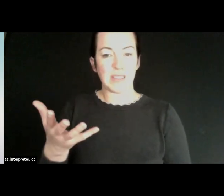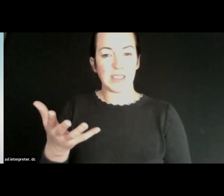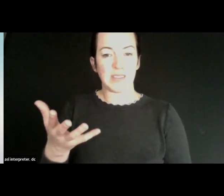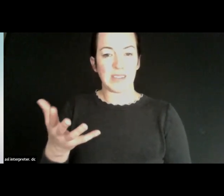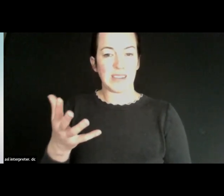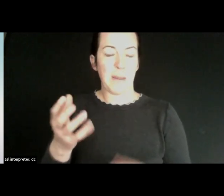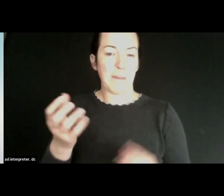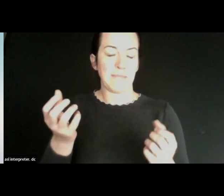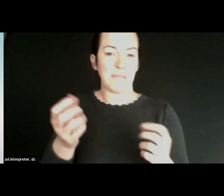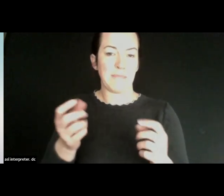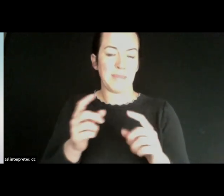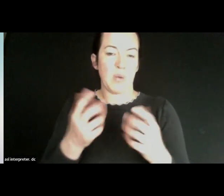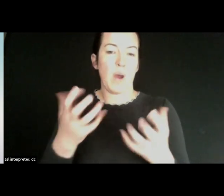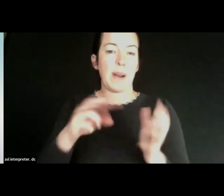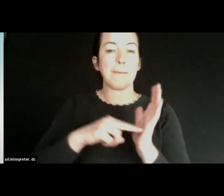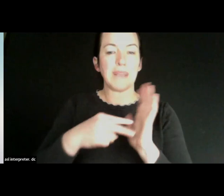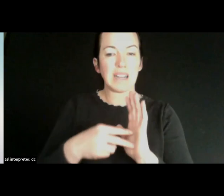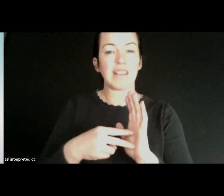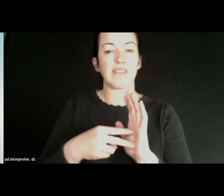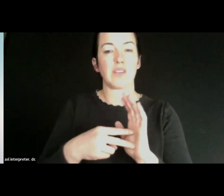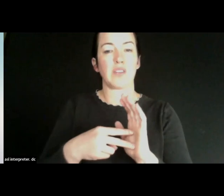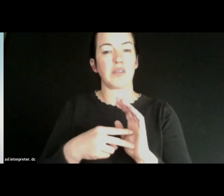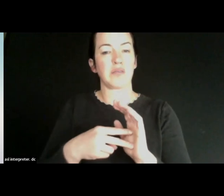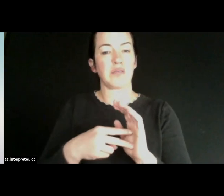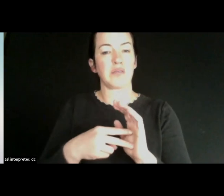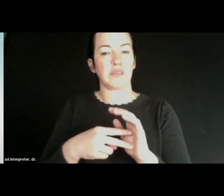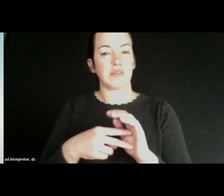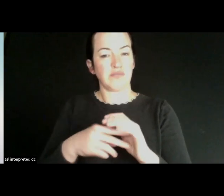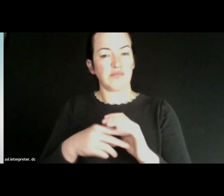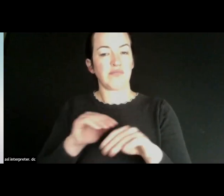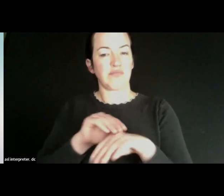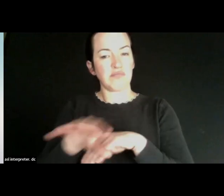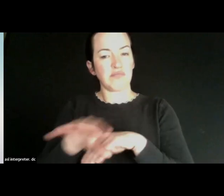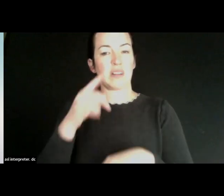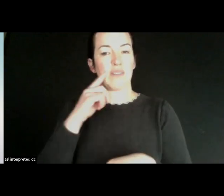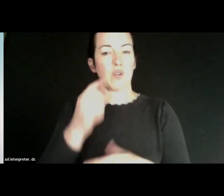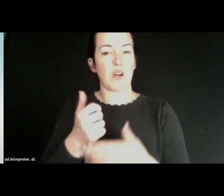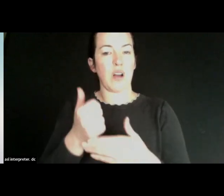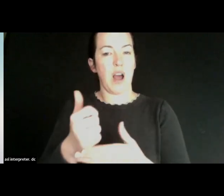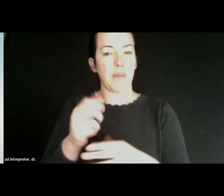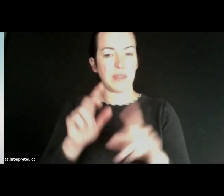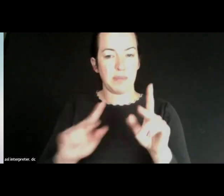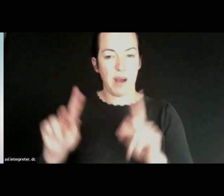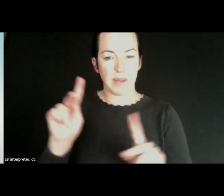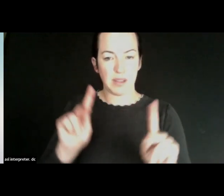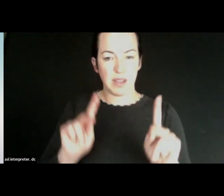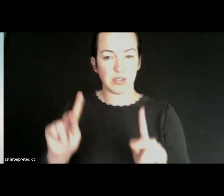many meaningful ways, you know, for the population is concerned. I think you know it. We part of the